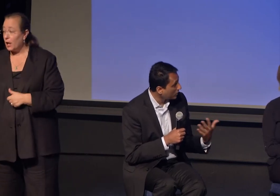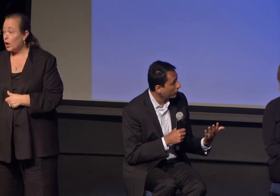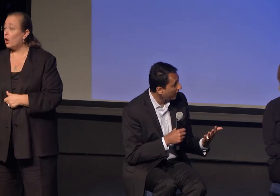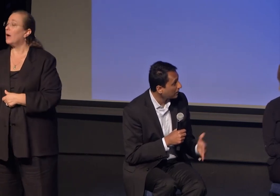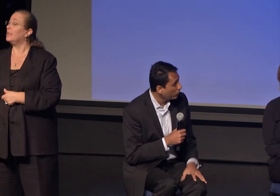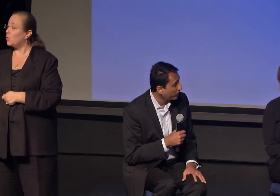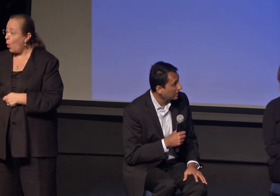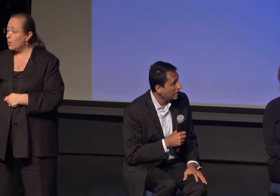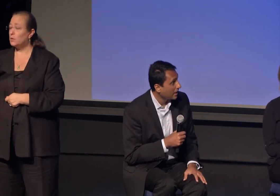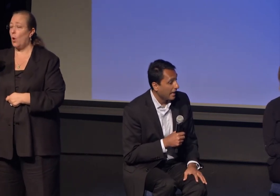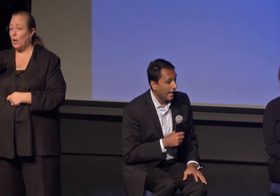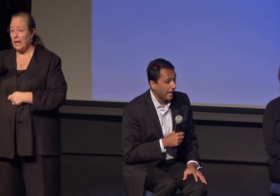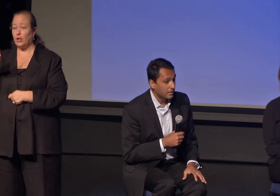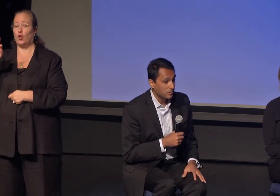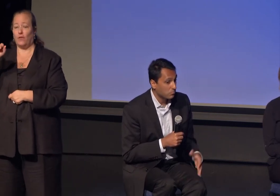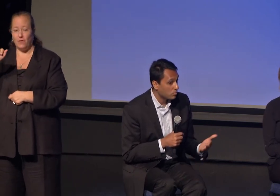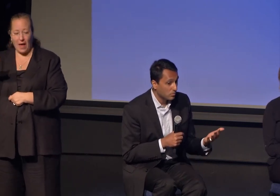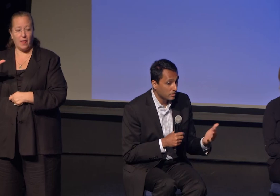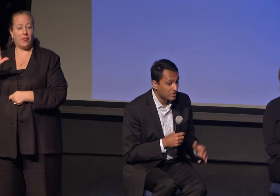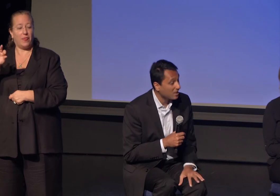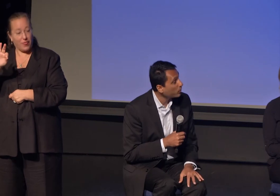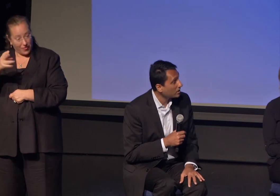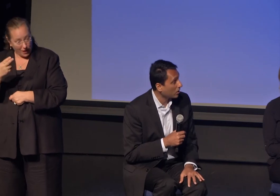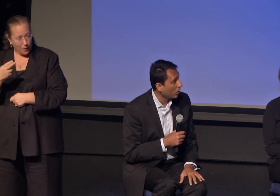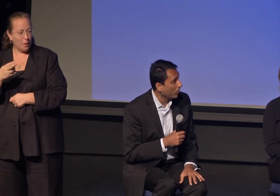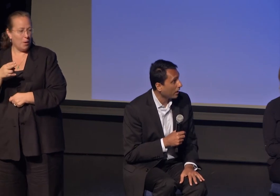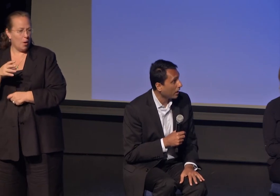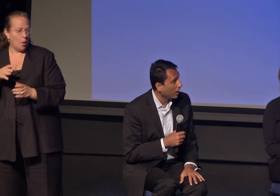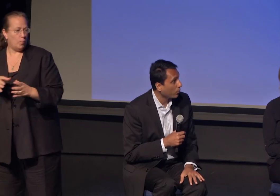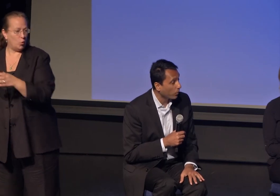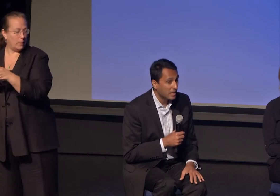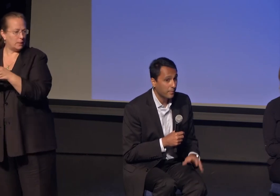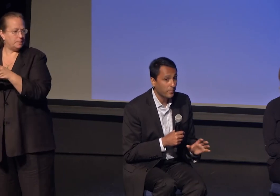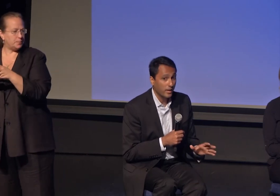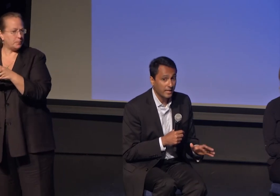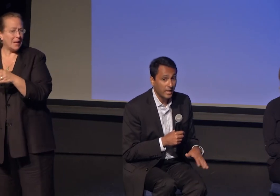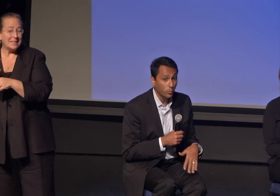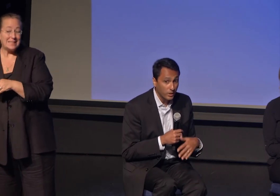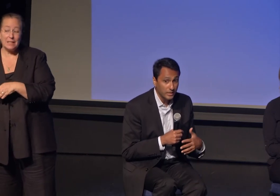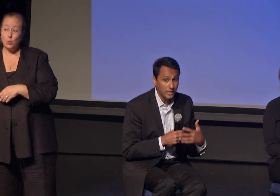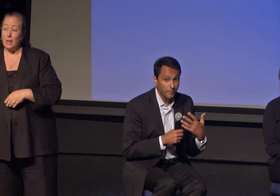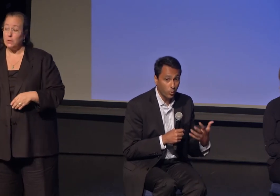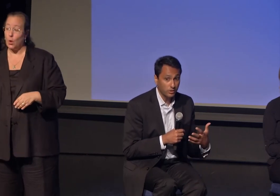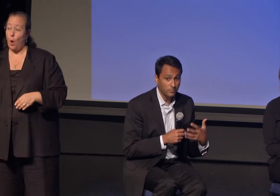also an interfaith movement. Six weeks ago, we commemorated a really important moment